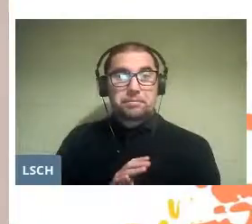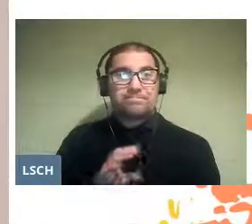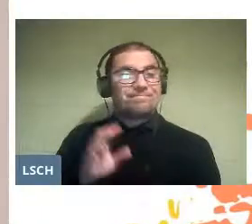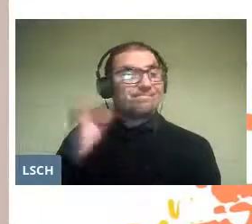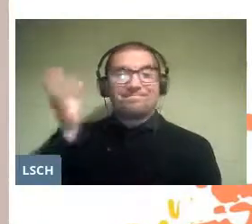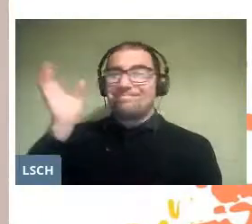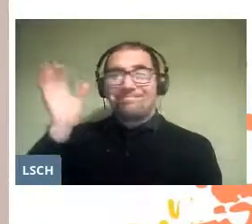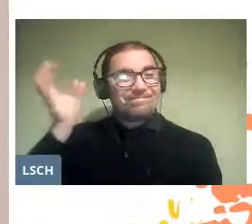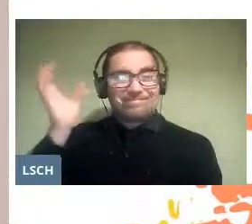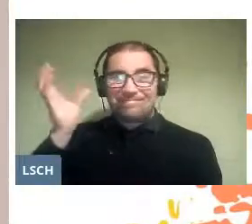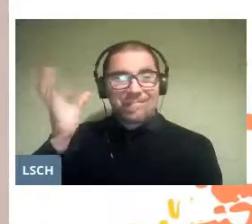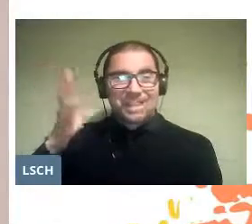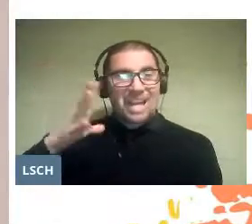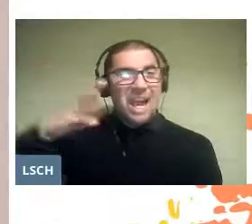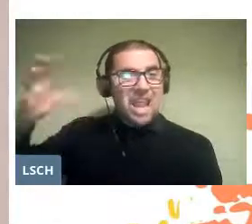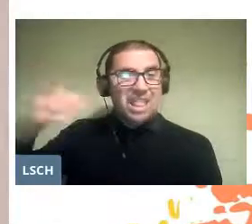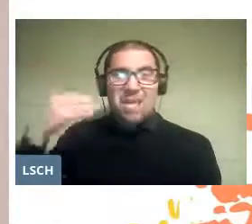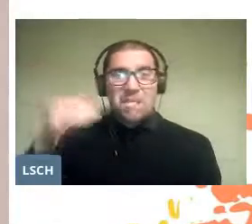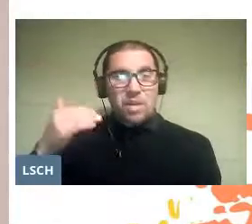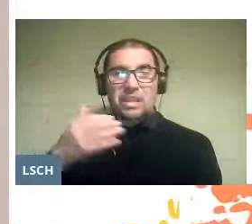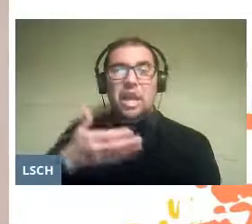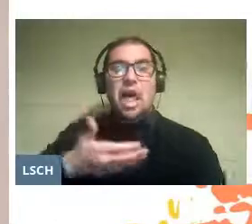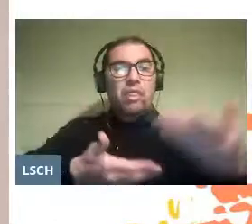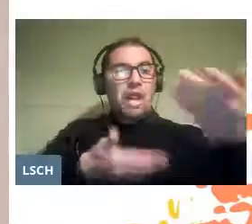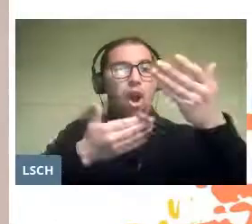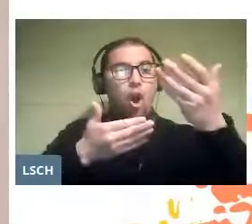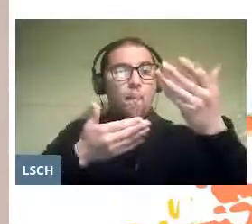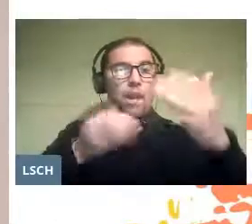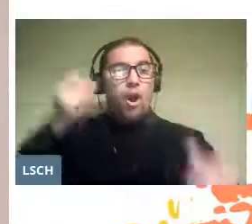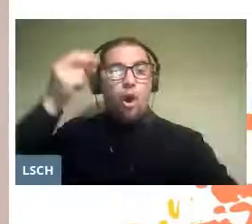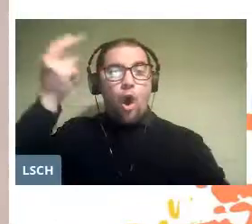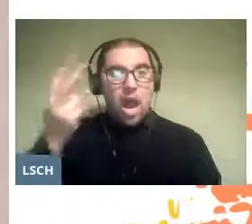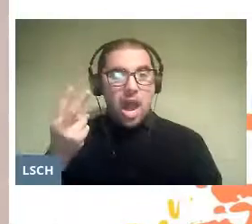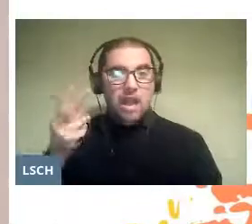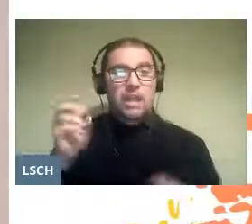the tremendous potential of opera in the field of education.